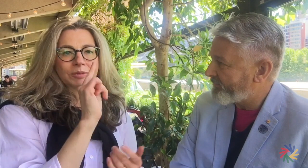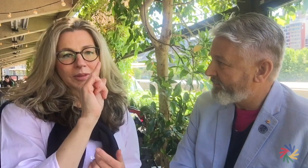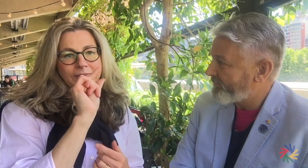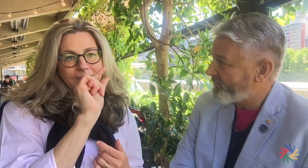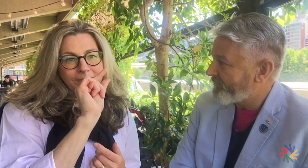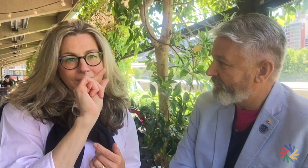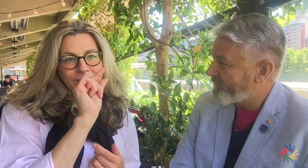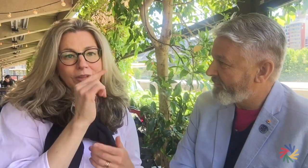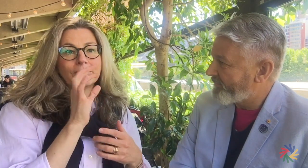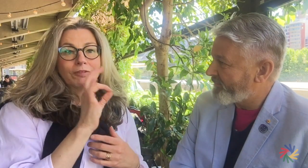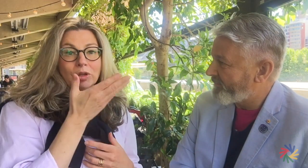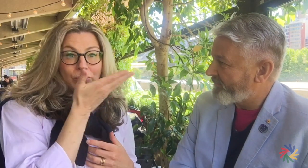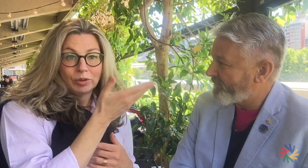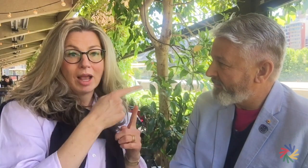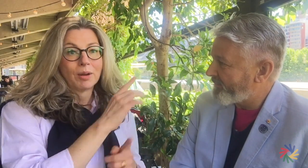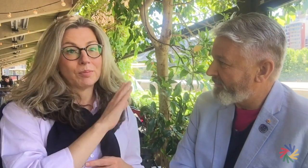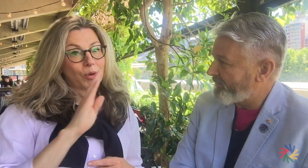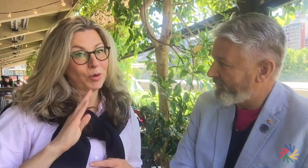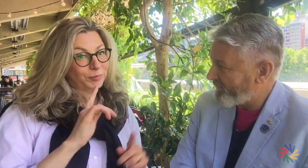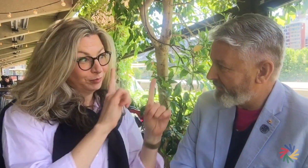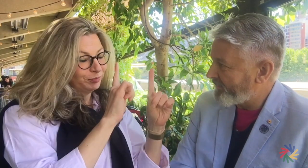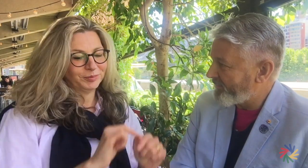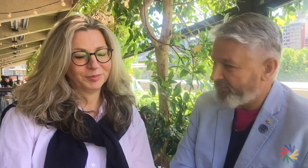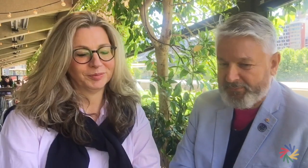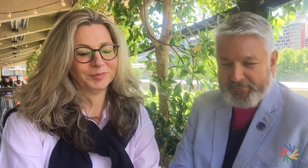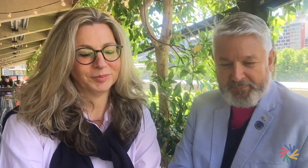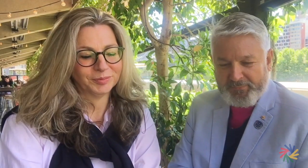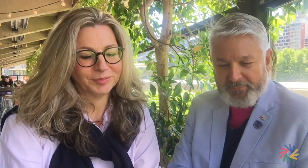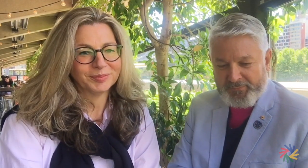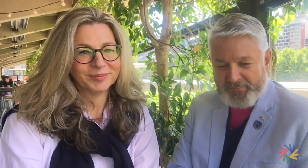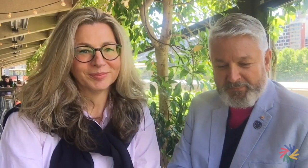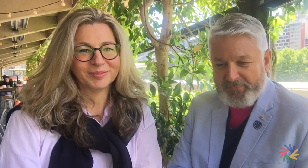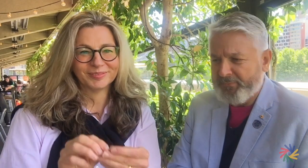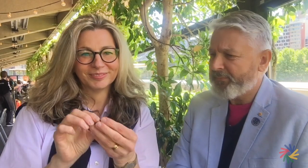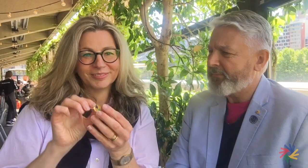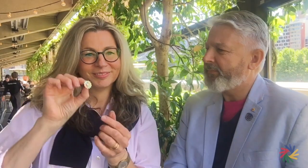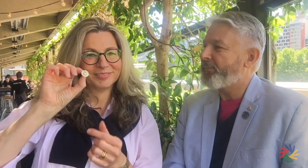and as a token of my appreciation, I would like to present Colin with an ICSD badge.